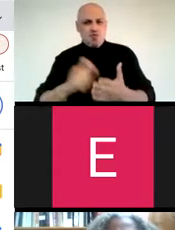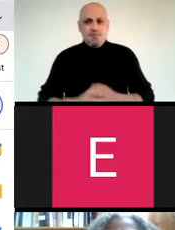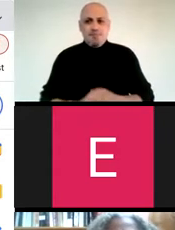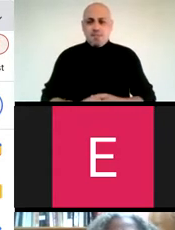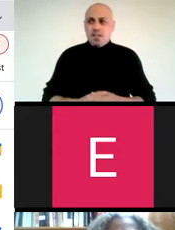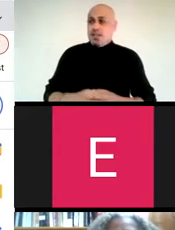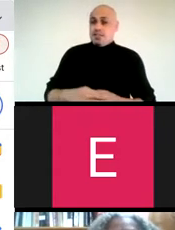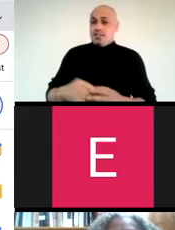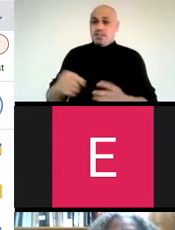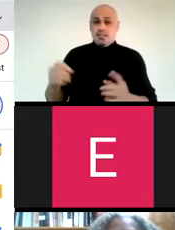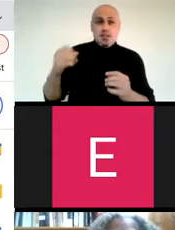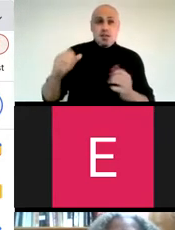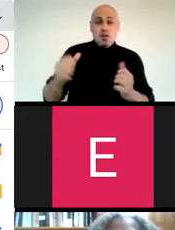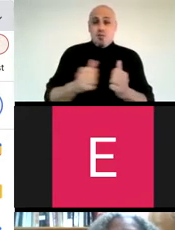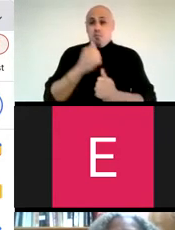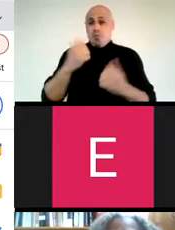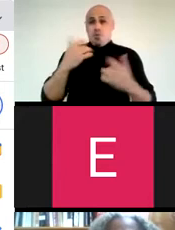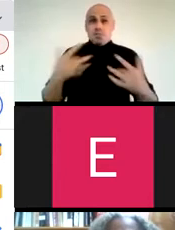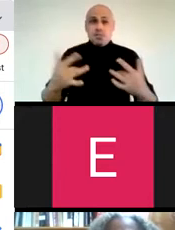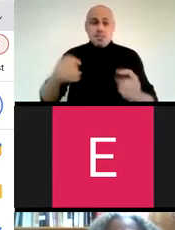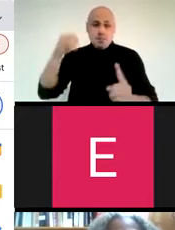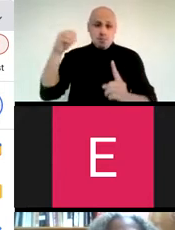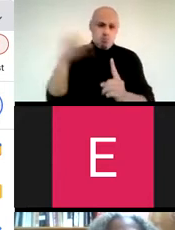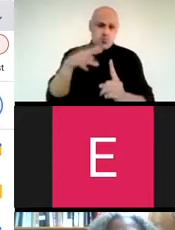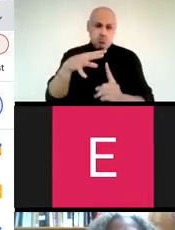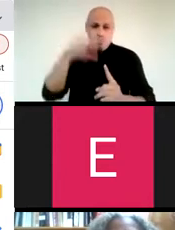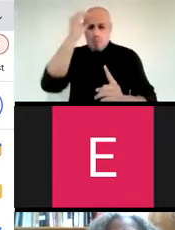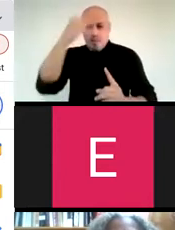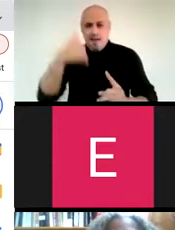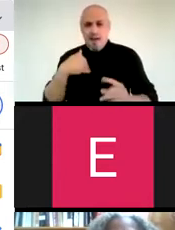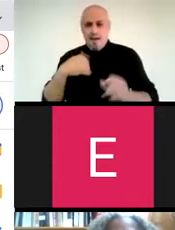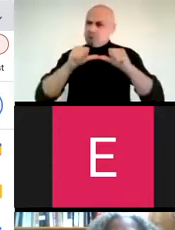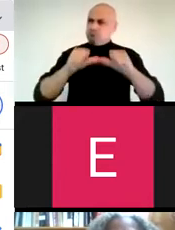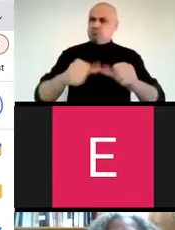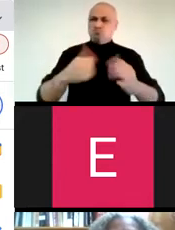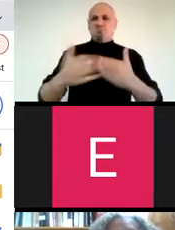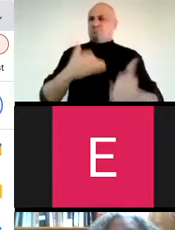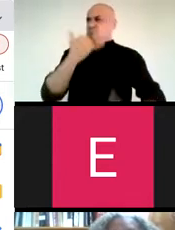And finally, the student wrote, "It shines the most when you have an opinion and stick to it